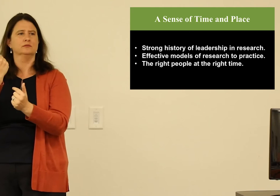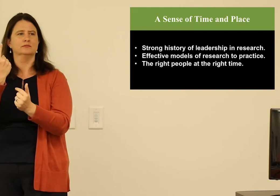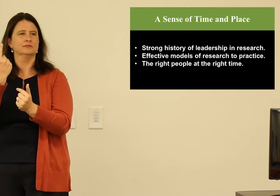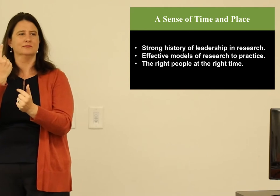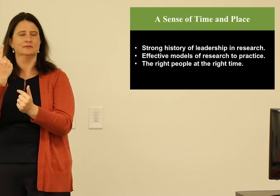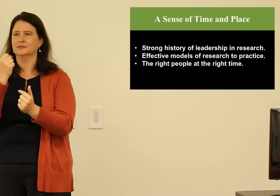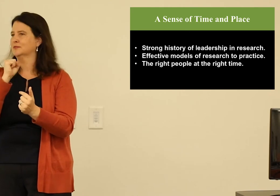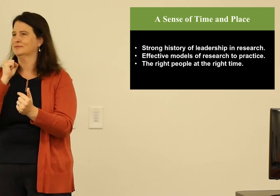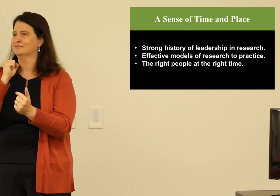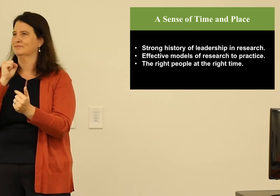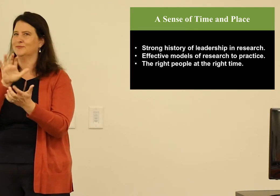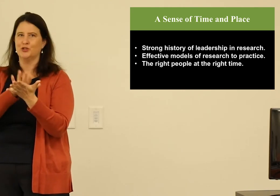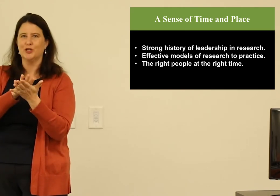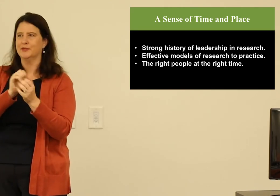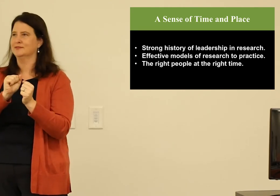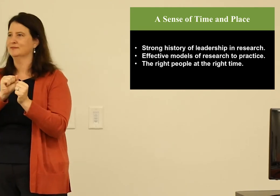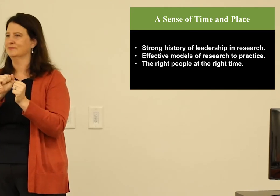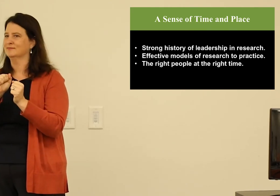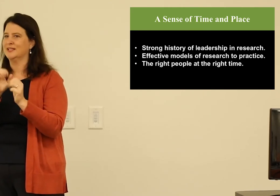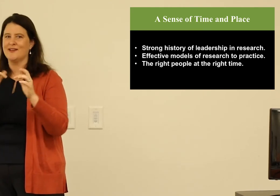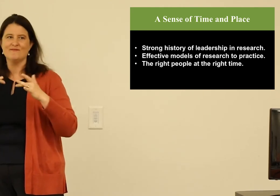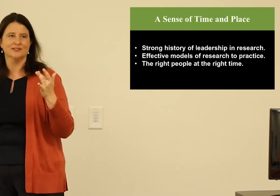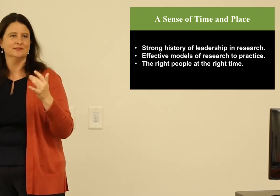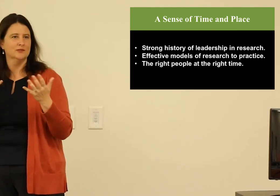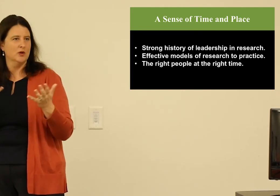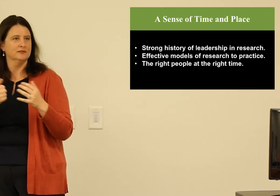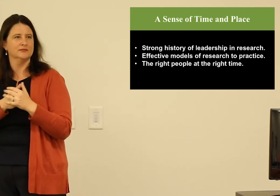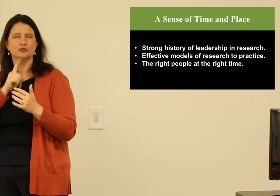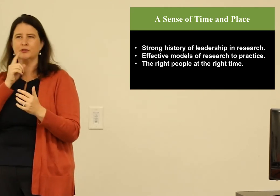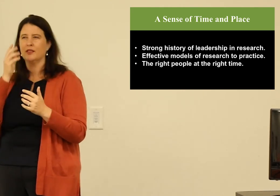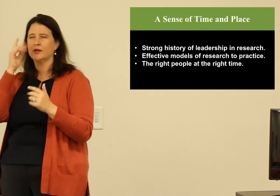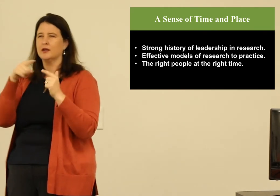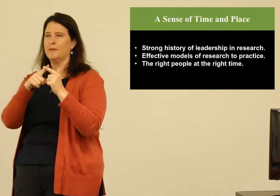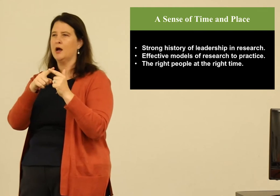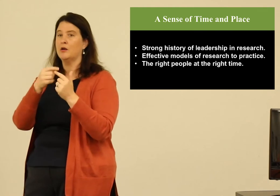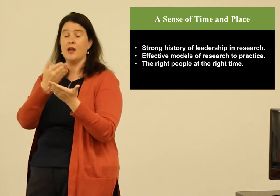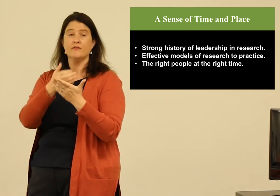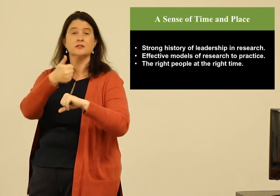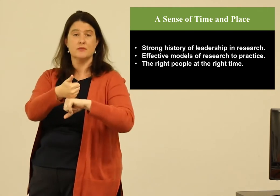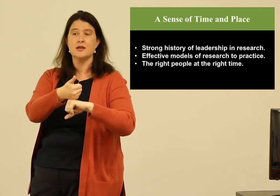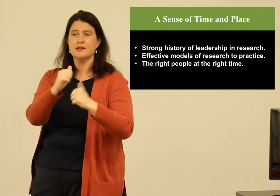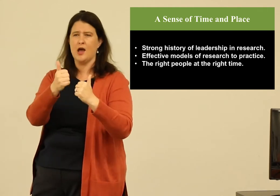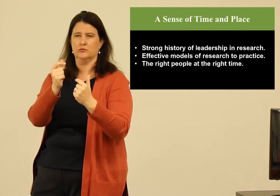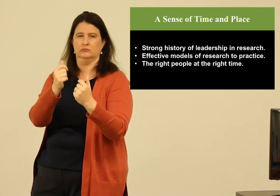so how do you fit every stakeholder group that's not a one-size-fits-all type of thing? To really think about